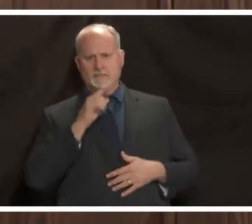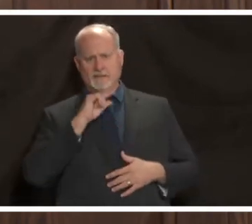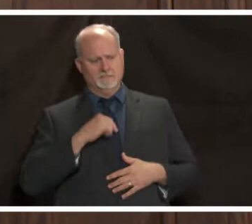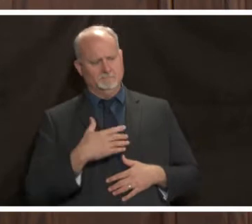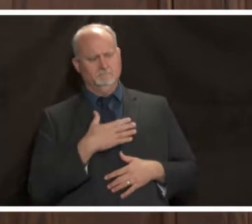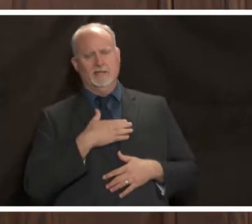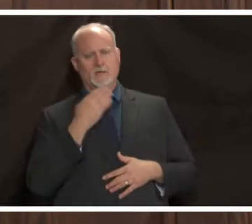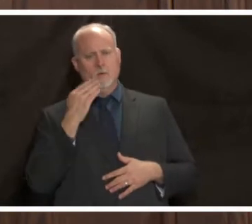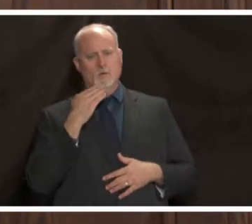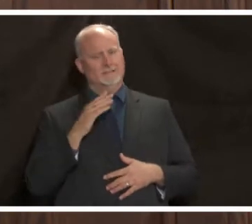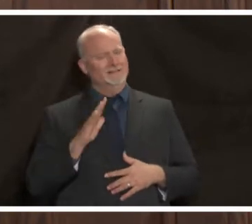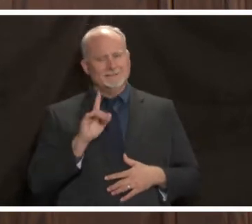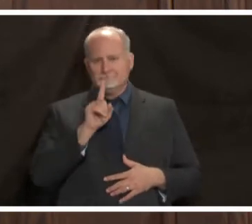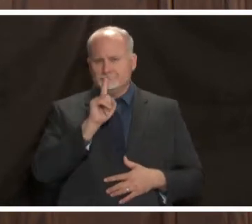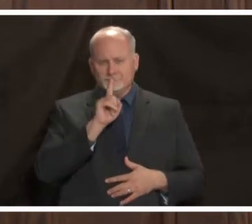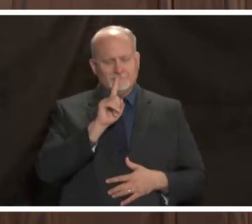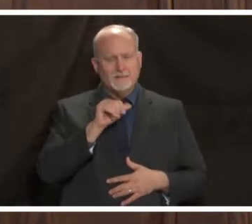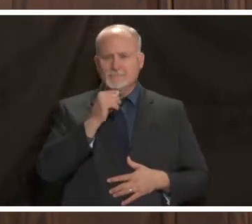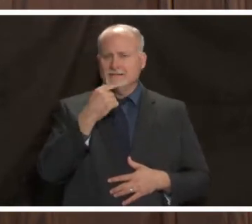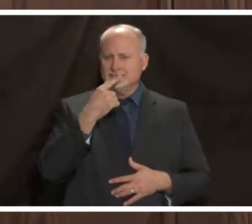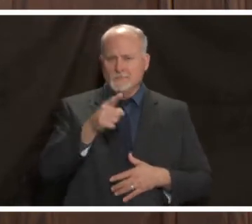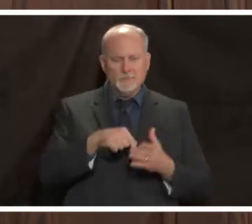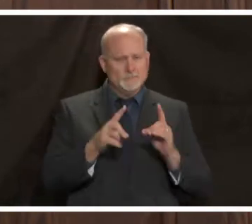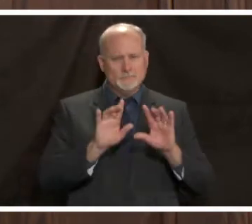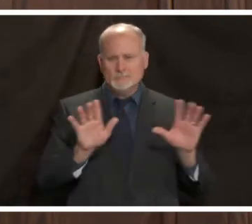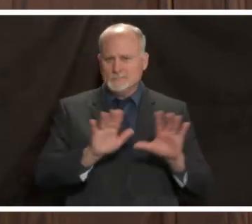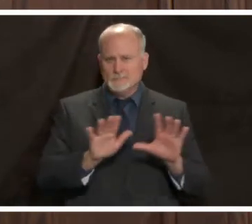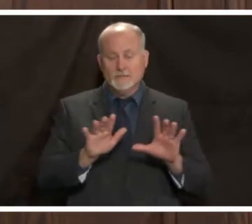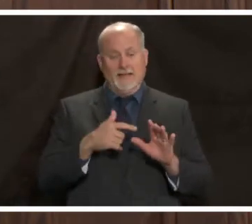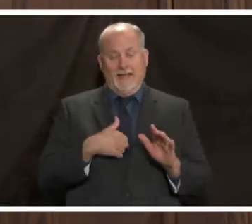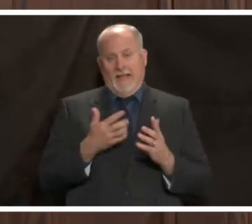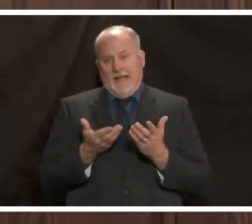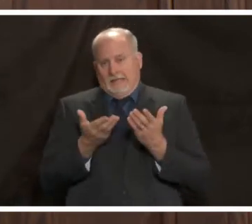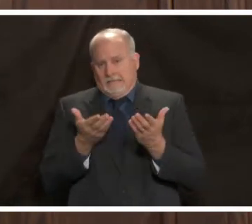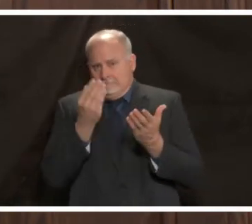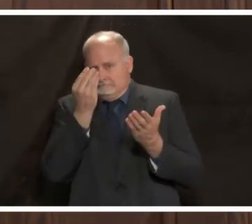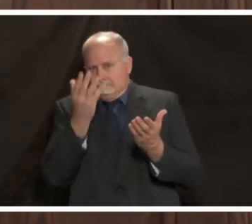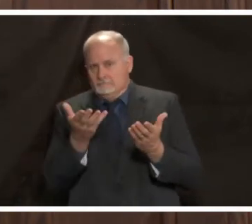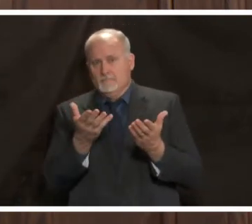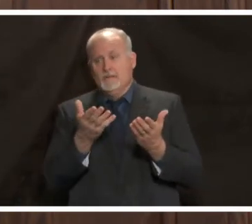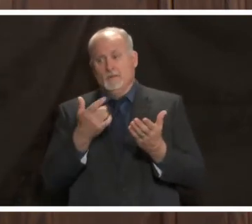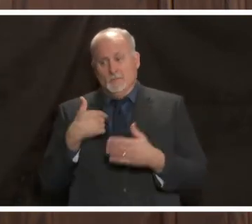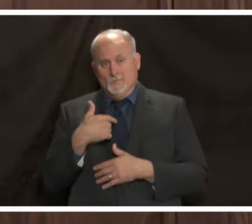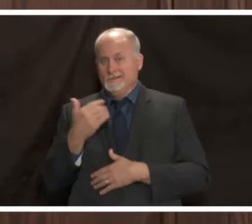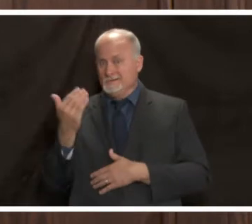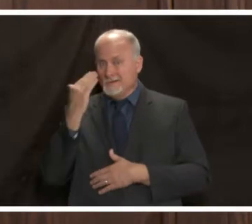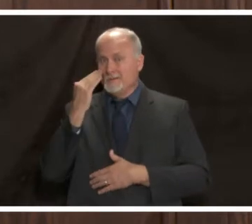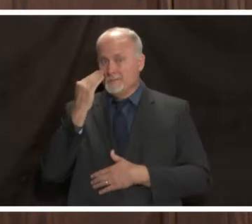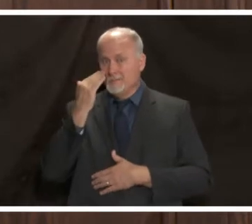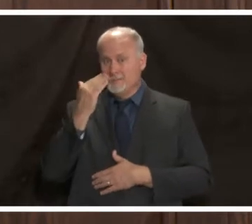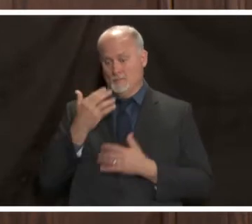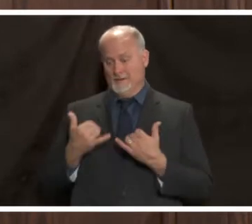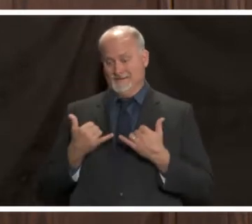i'm really not telling you what to do i'm simply saying that we know our current situation